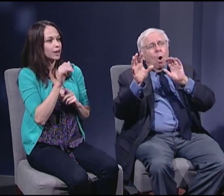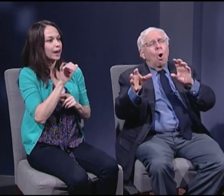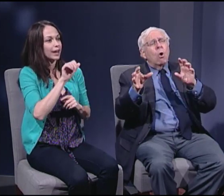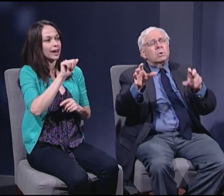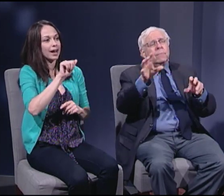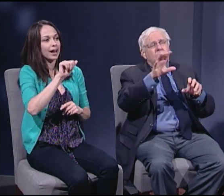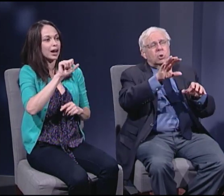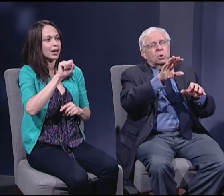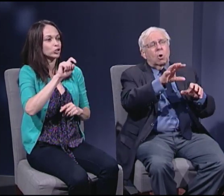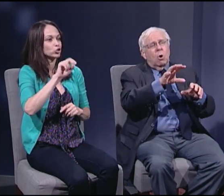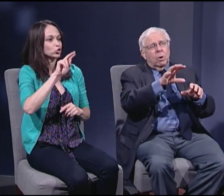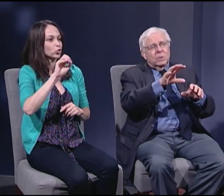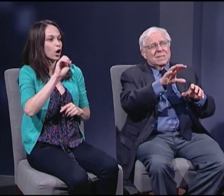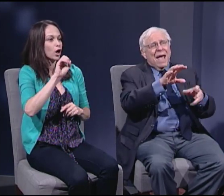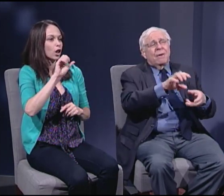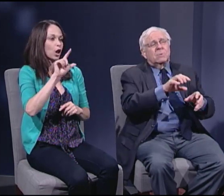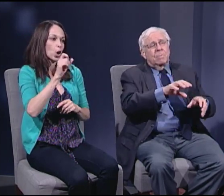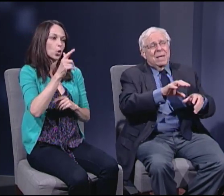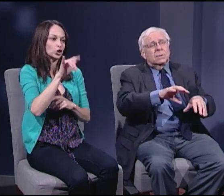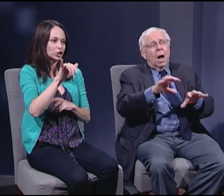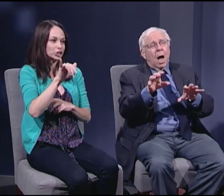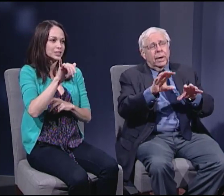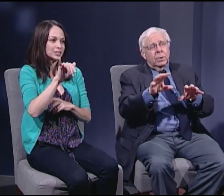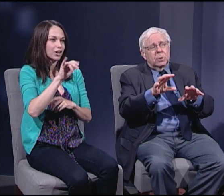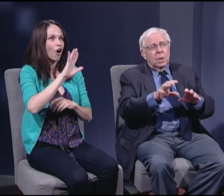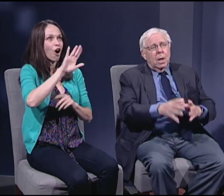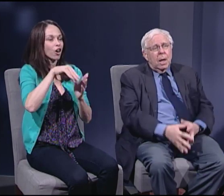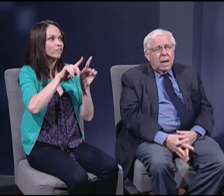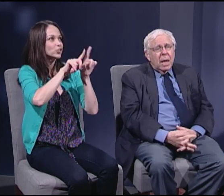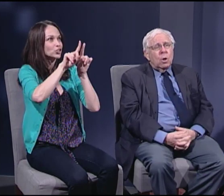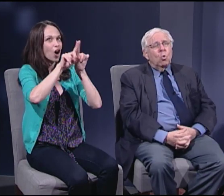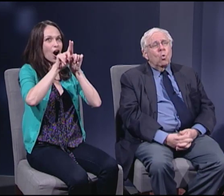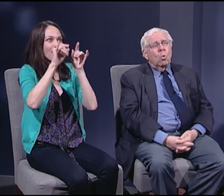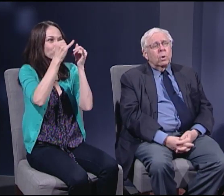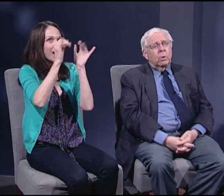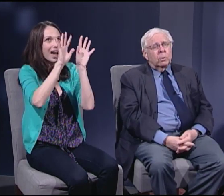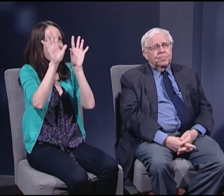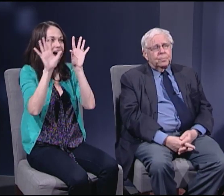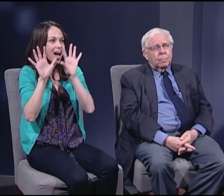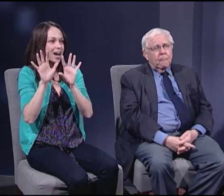All of the stars have to be aligned in order